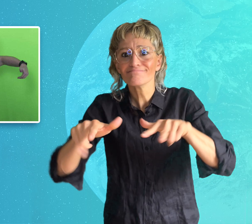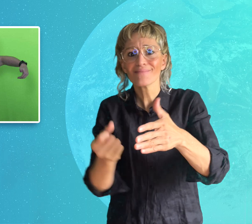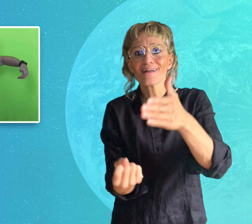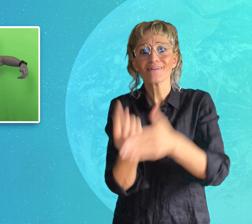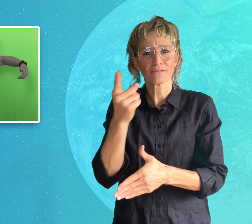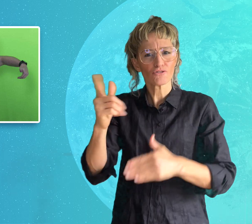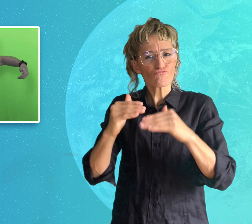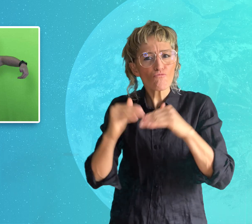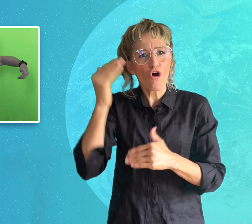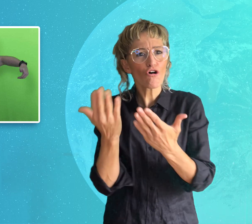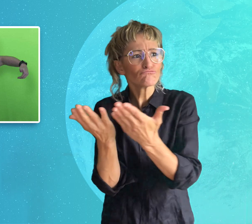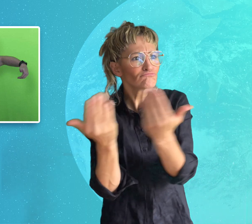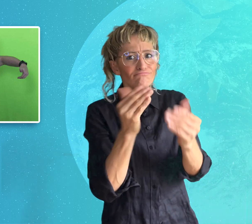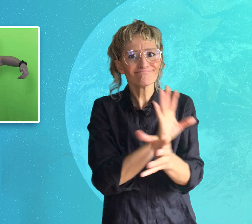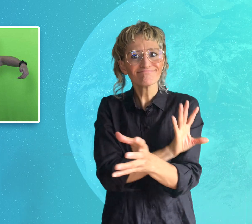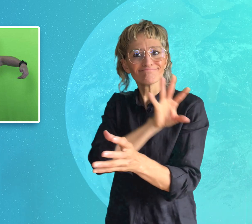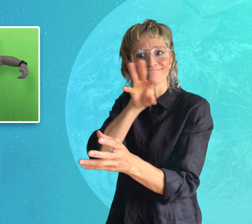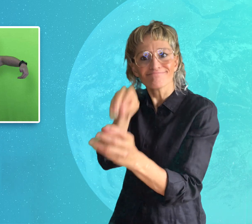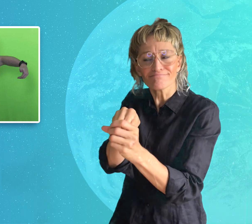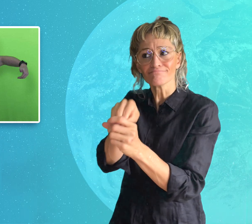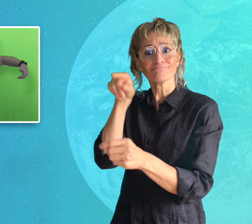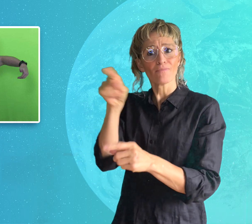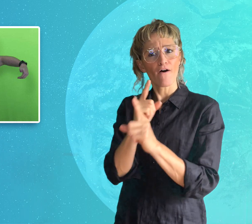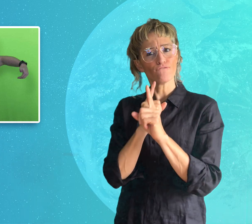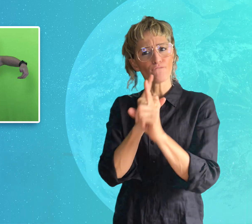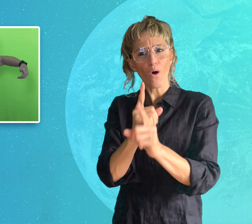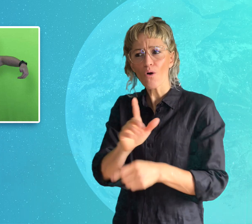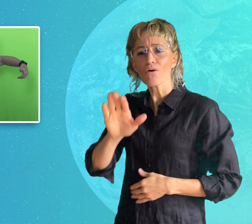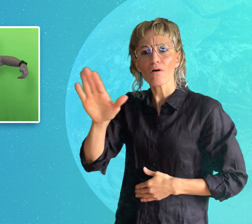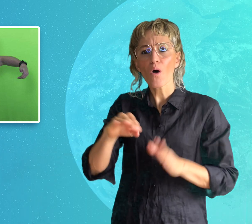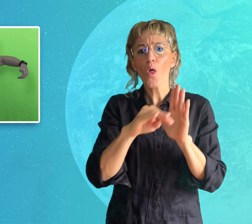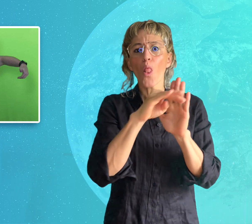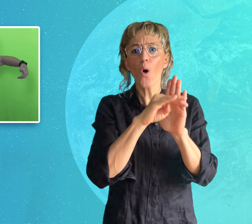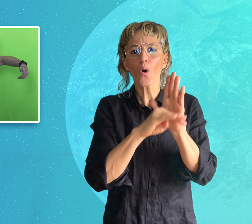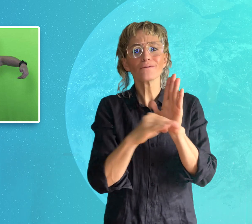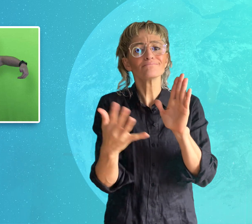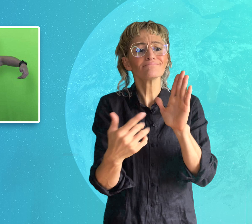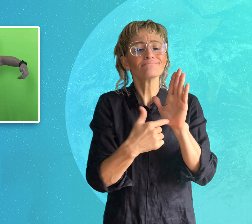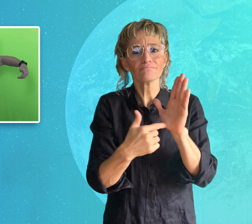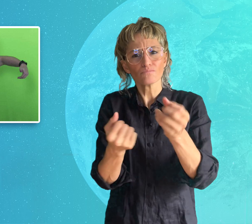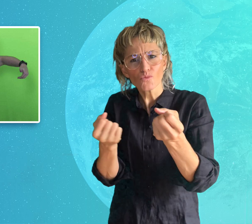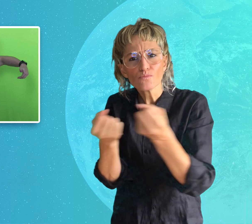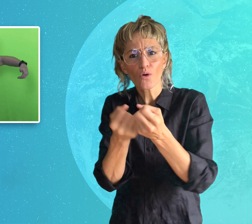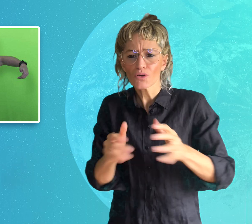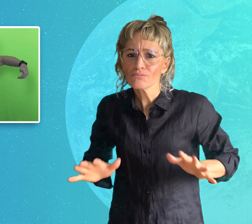more inclusive, following laws that support accessibility